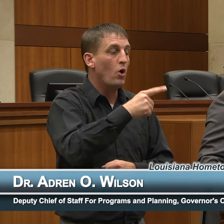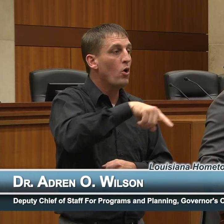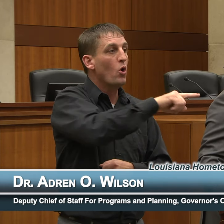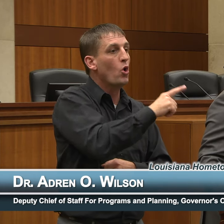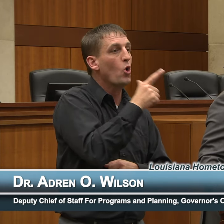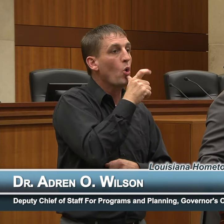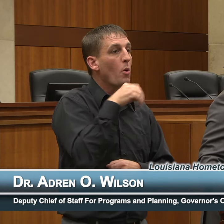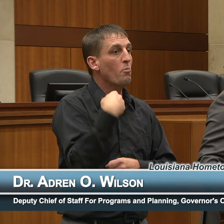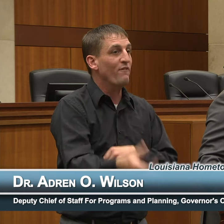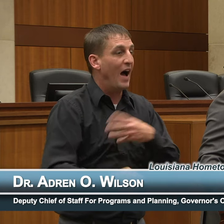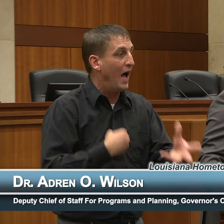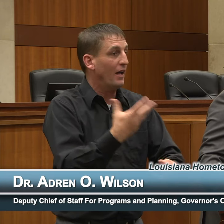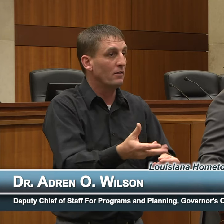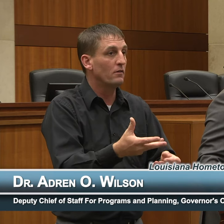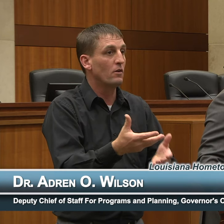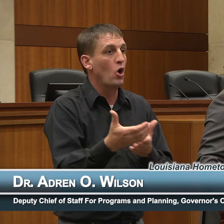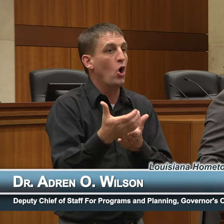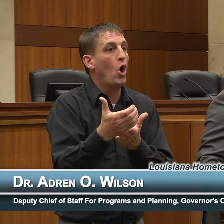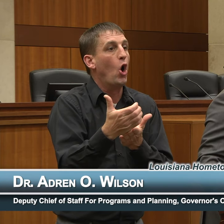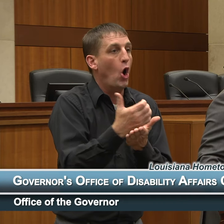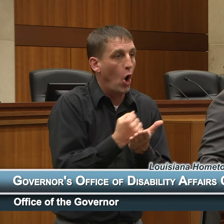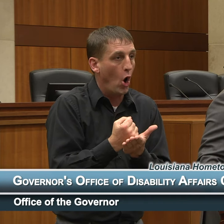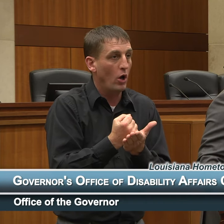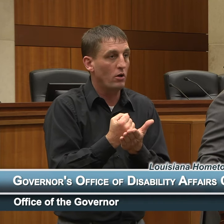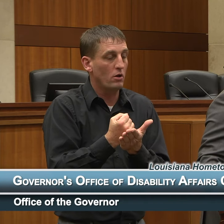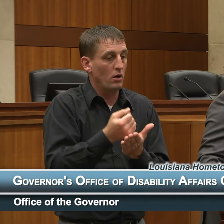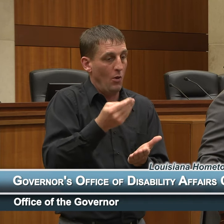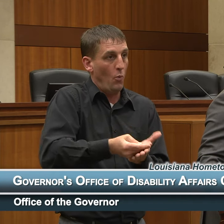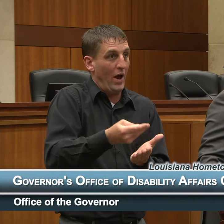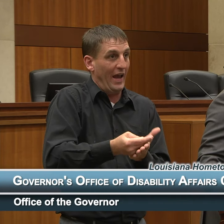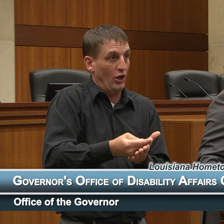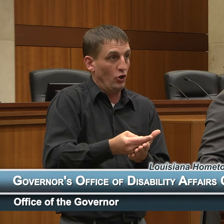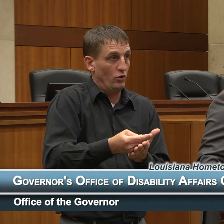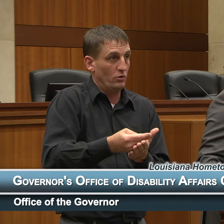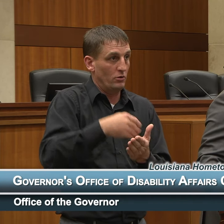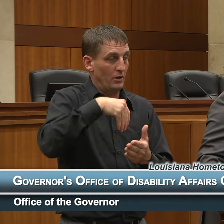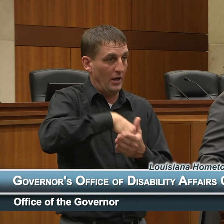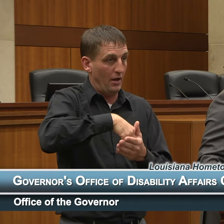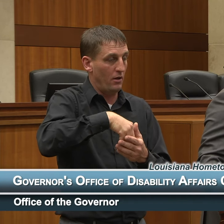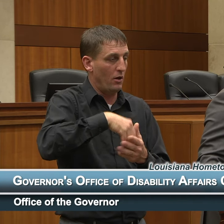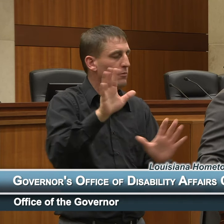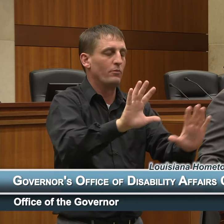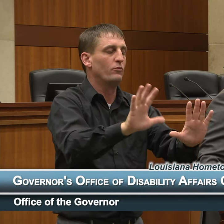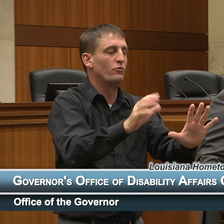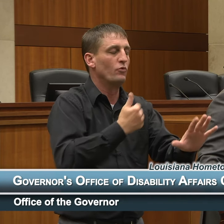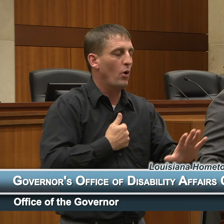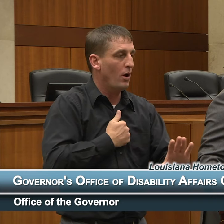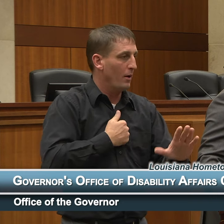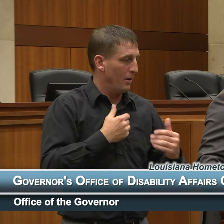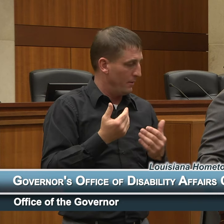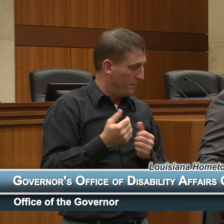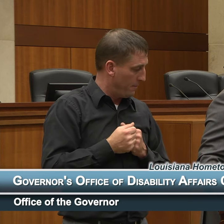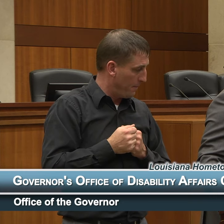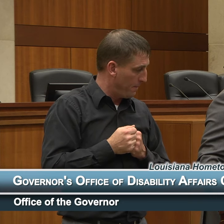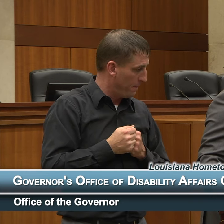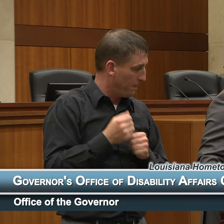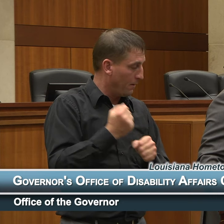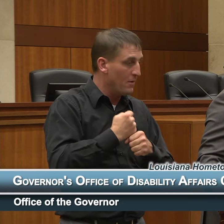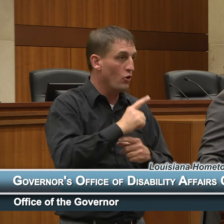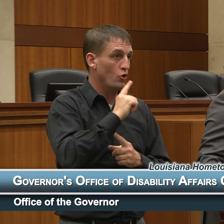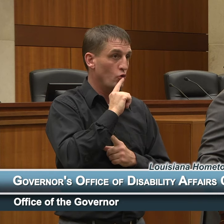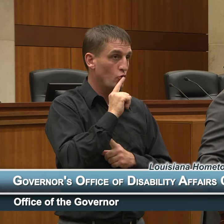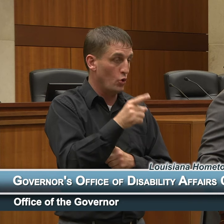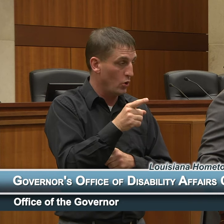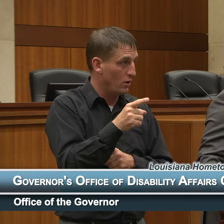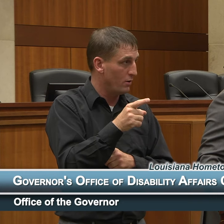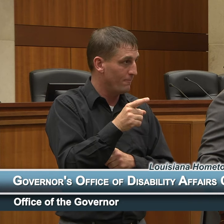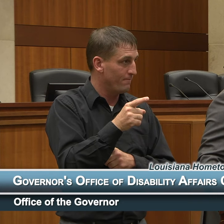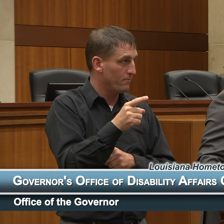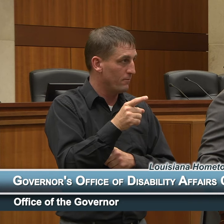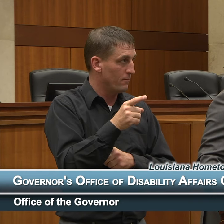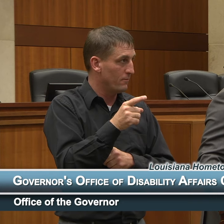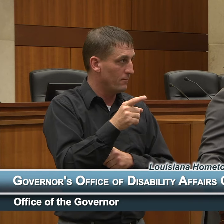a living wage in a state by ensuring, excuse me that... and I'm gonna